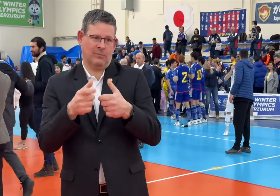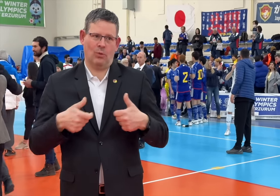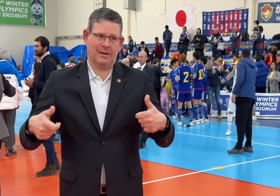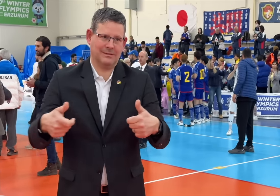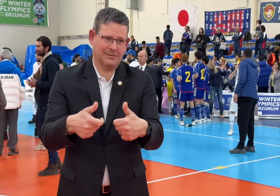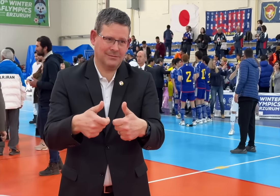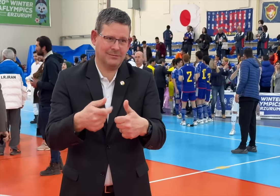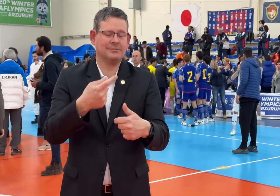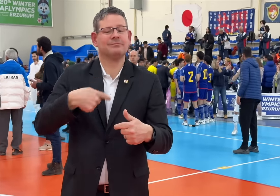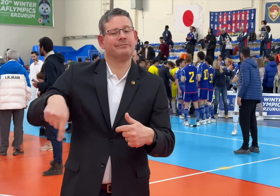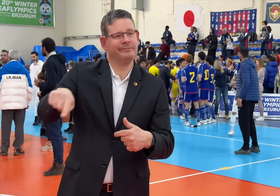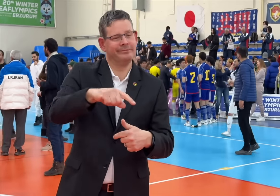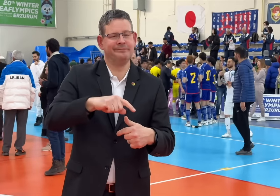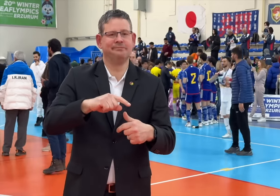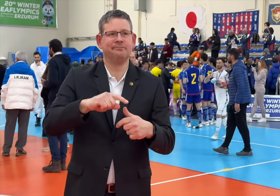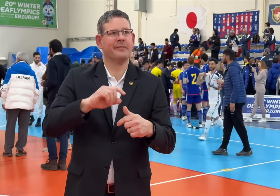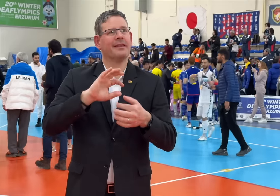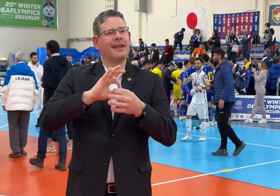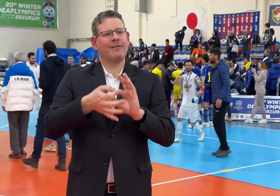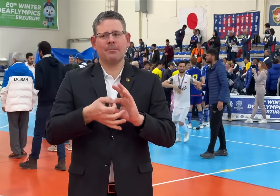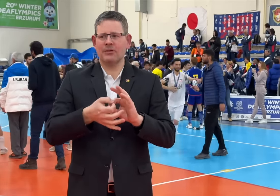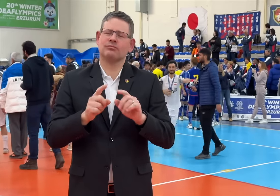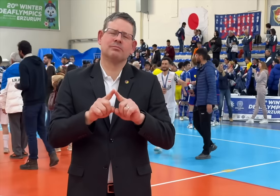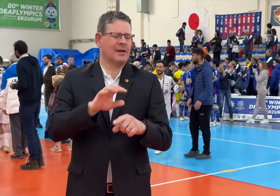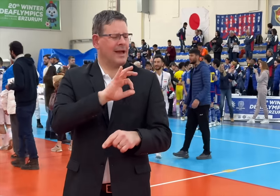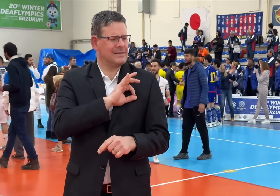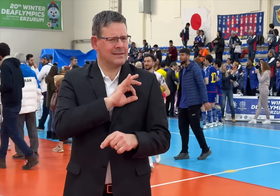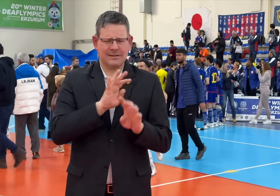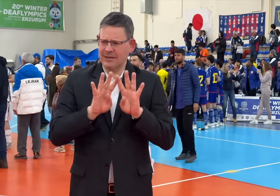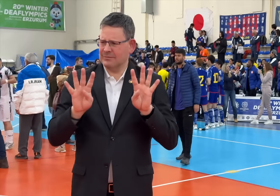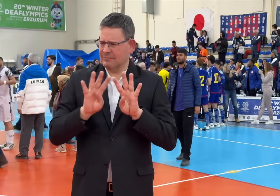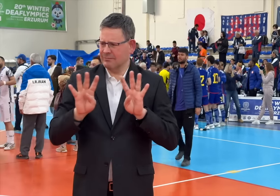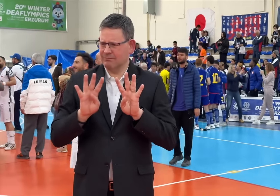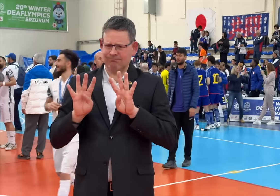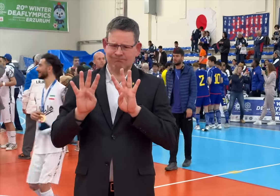the Deaflympics delegates plan to honor Eugène Rubens-Alcais